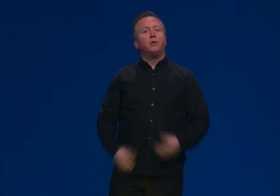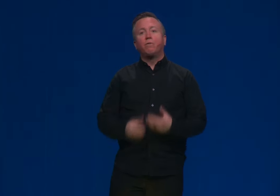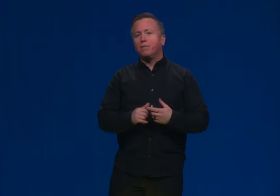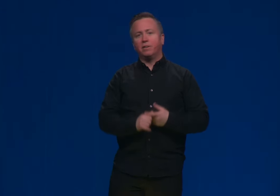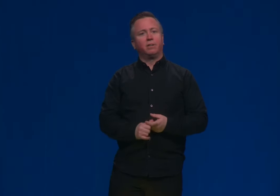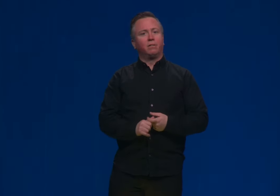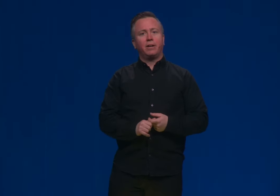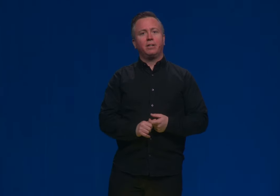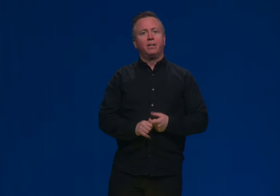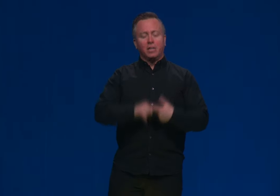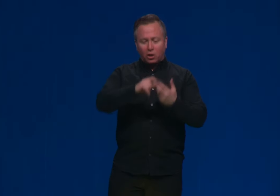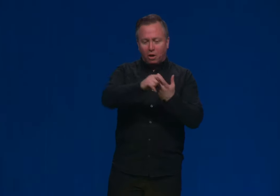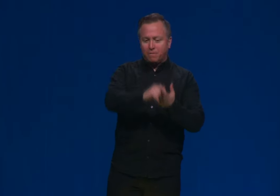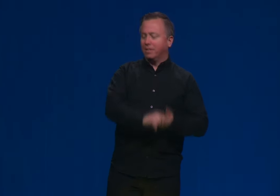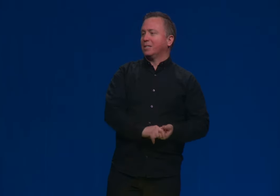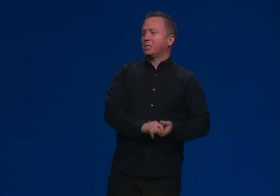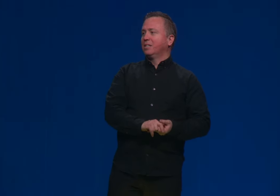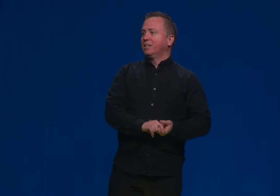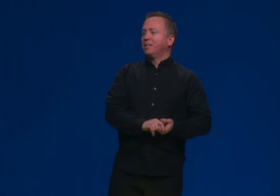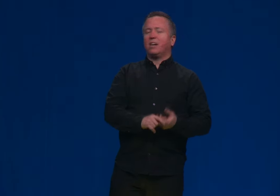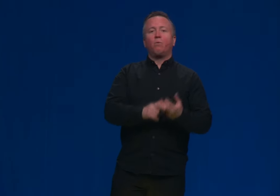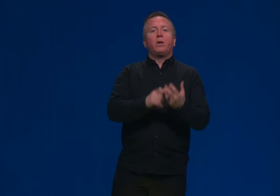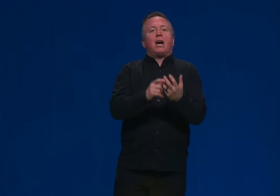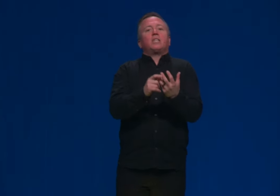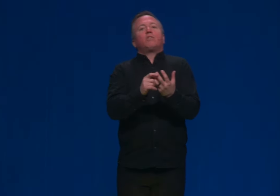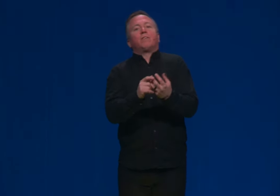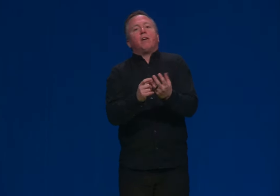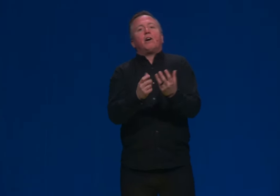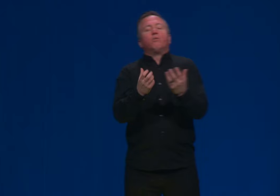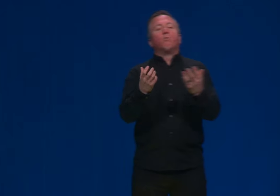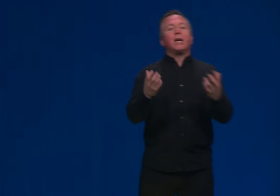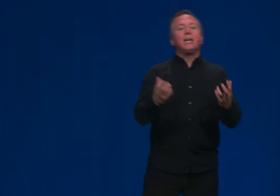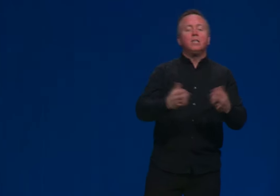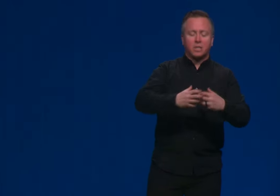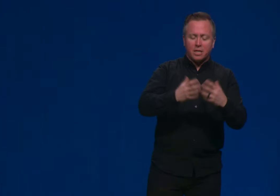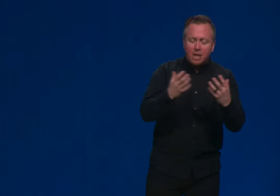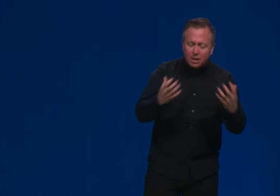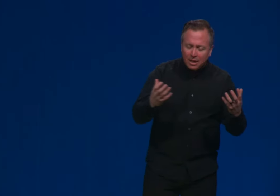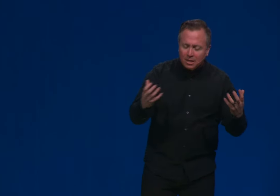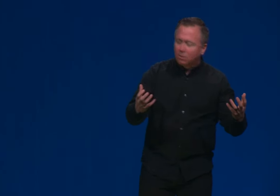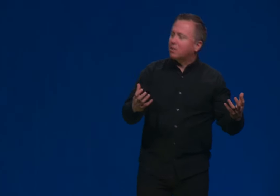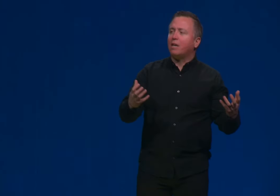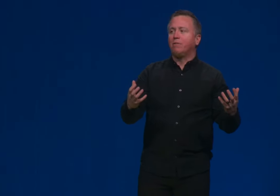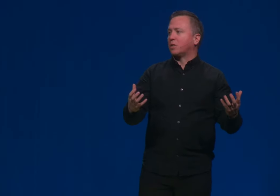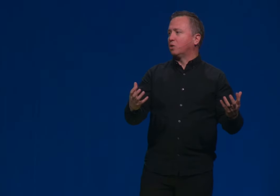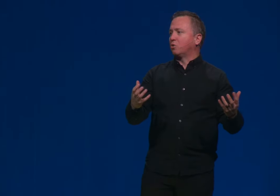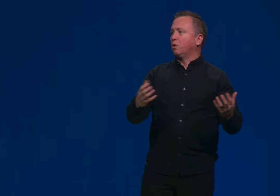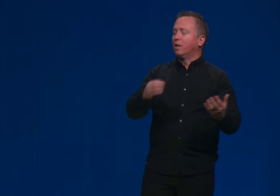No fear, right? Confidence that I serve a God who reigns, that nothing is outside of his control